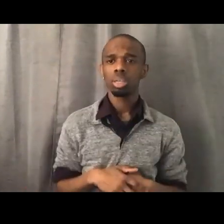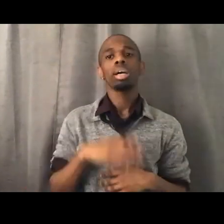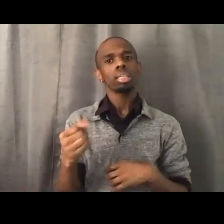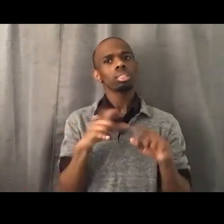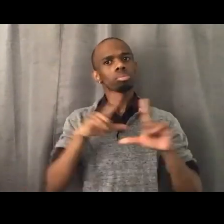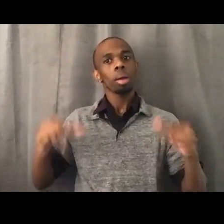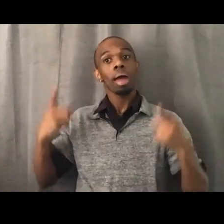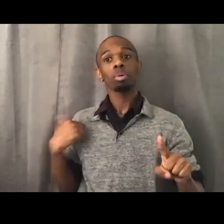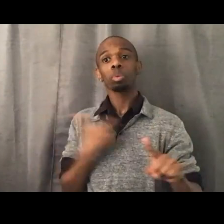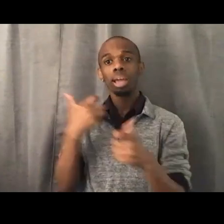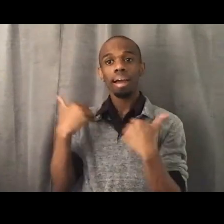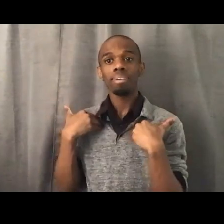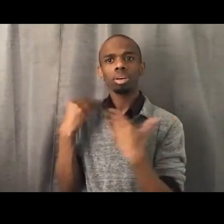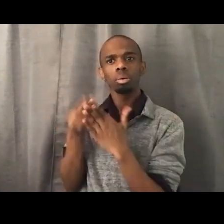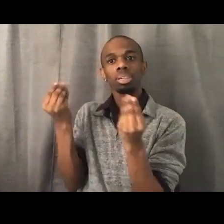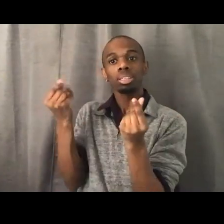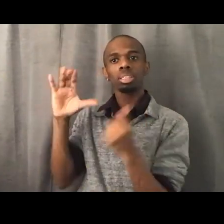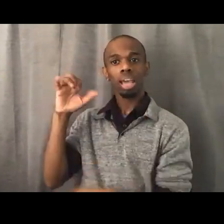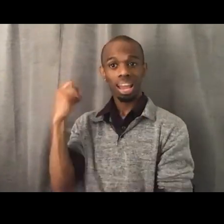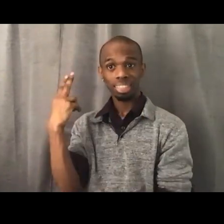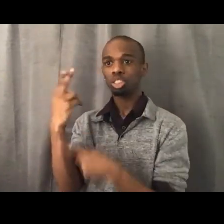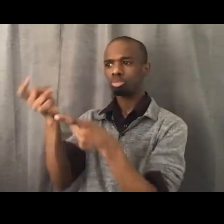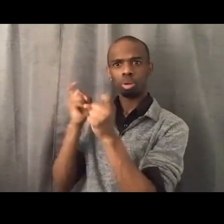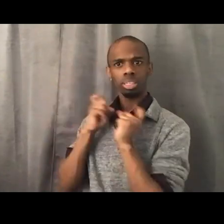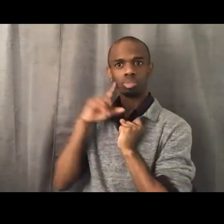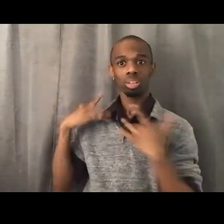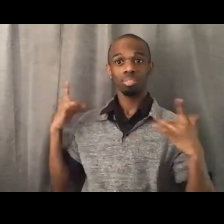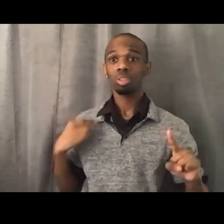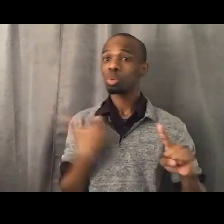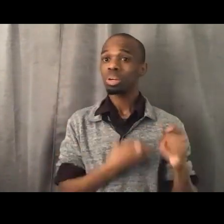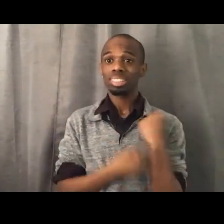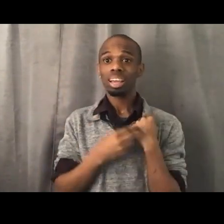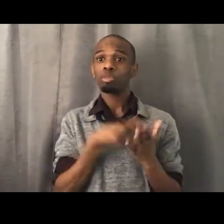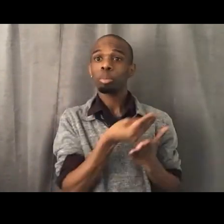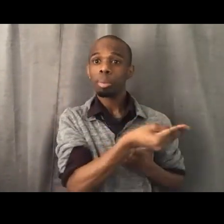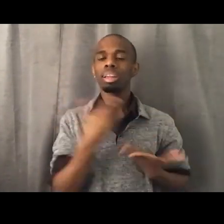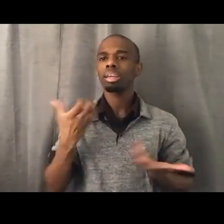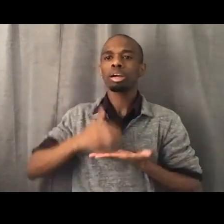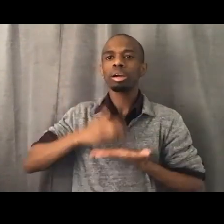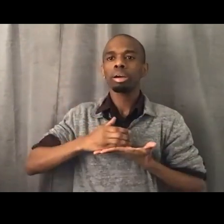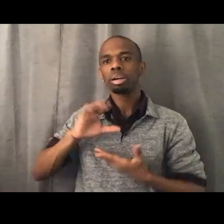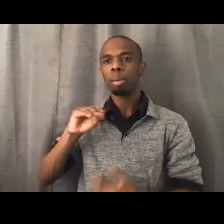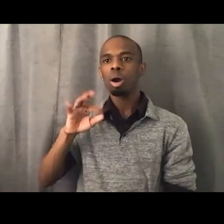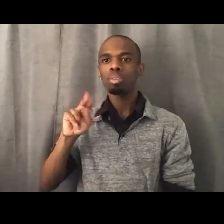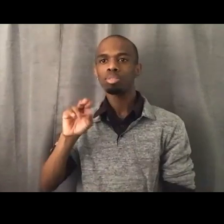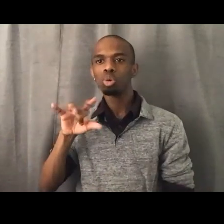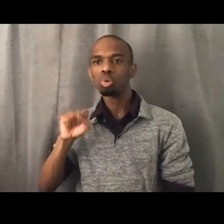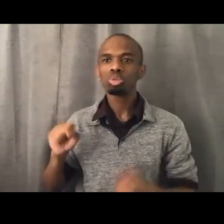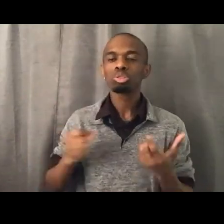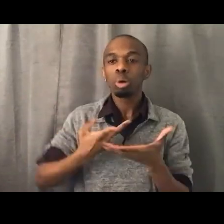we use that to buy, we kept it stocked with a cup of noodles, water, and cuties. So, nobody has to come in and say, I'm hungry.